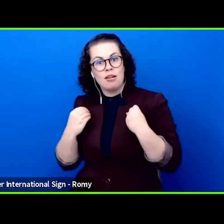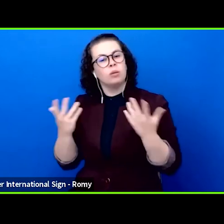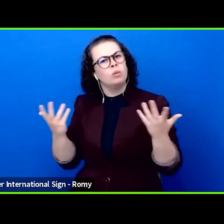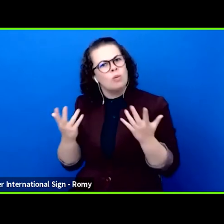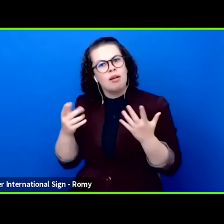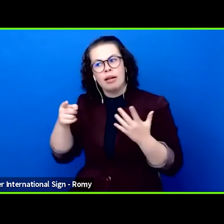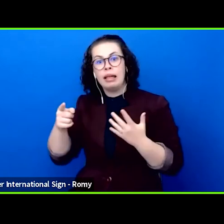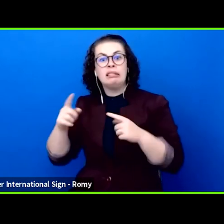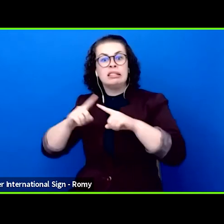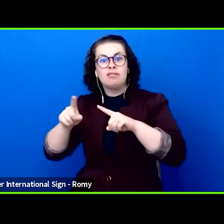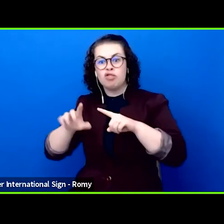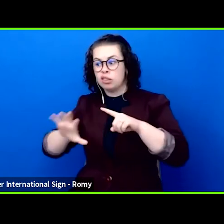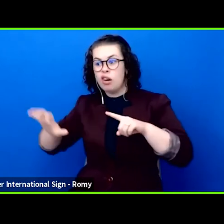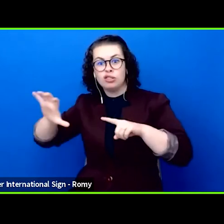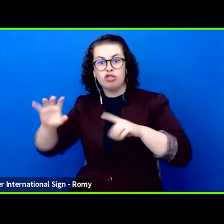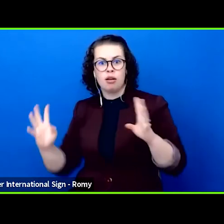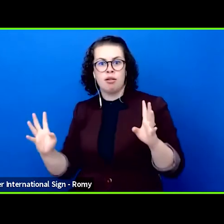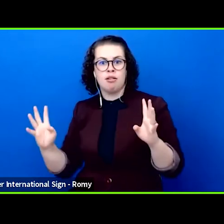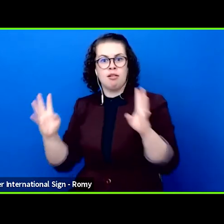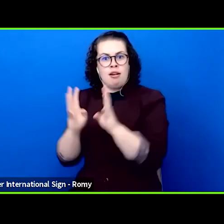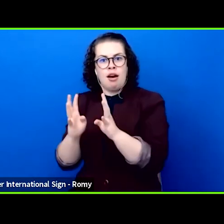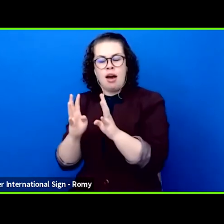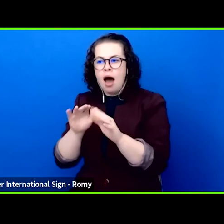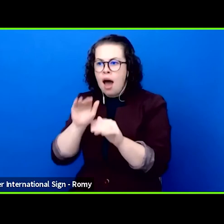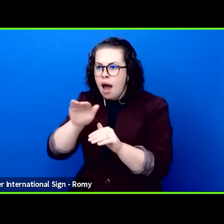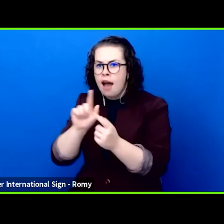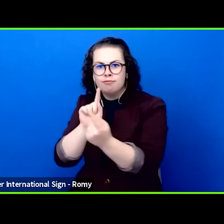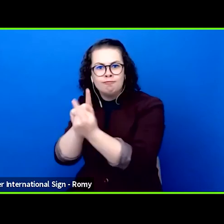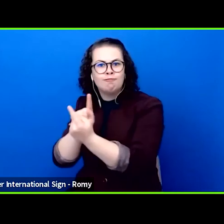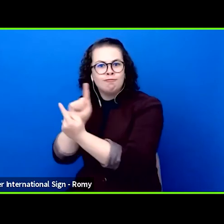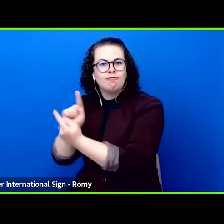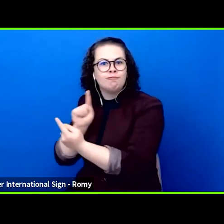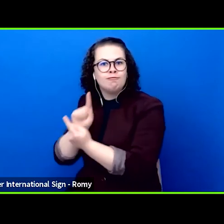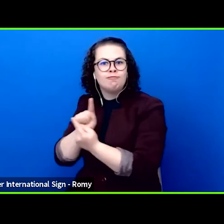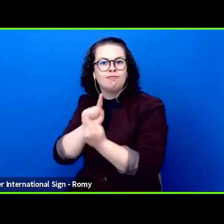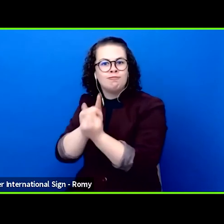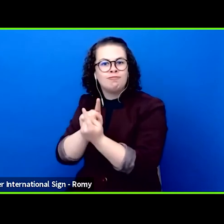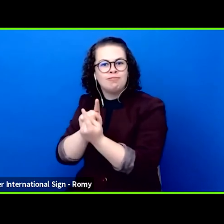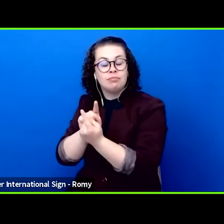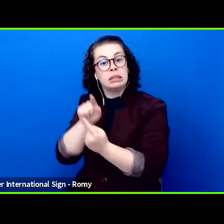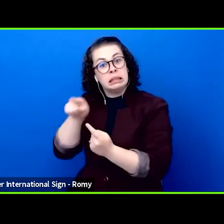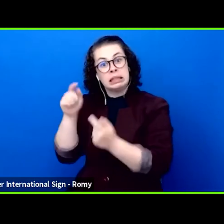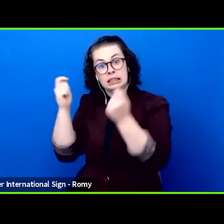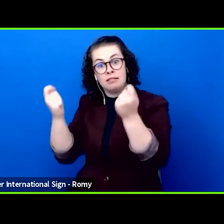with young theatre talents from all over Europe. The festival is a European theatre platform